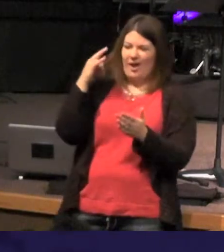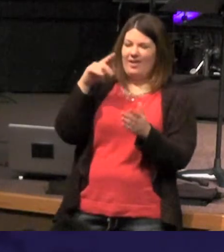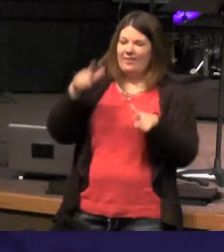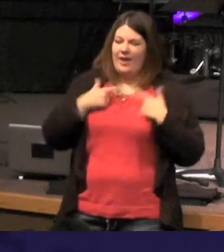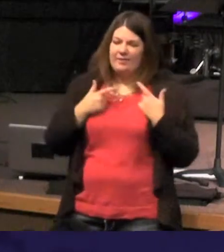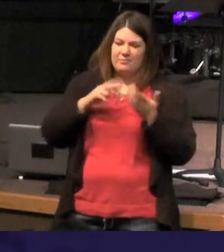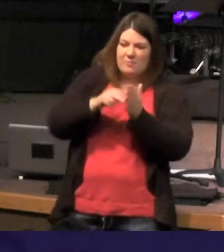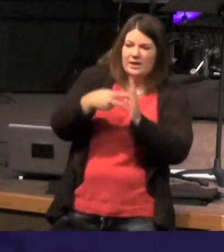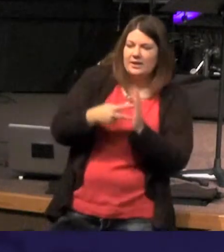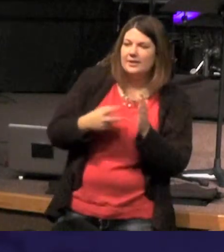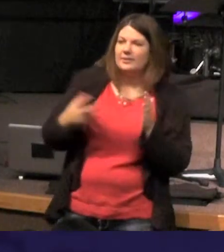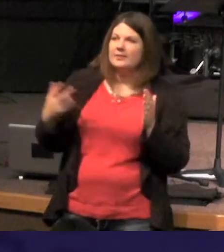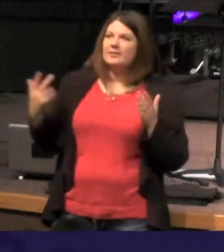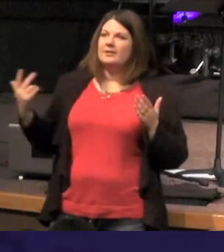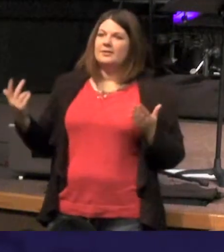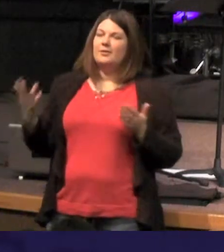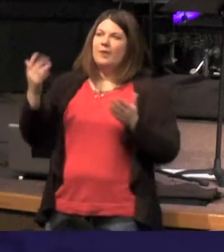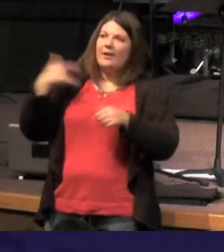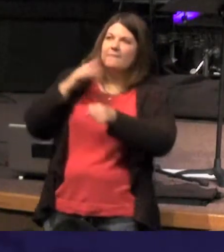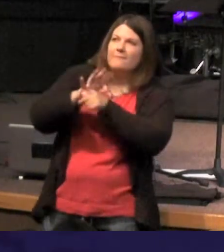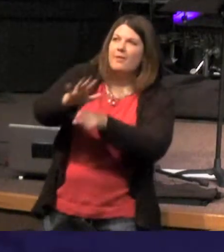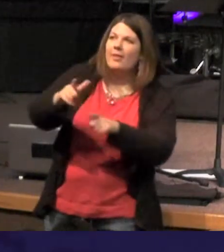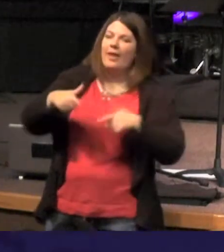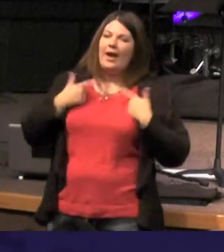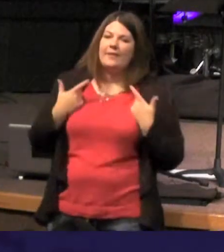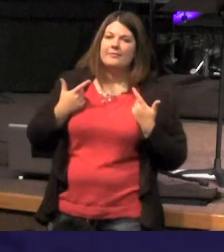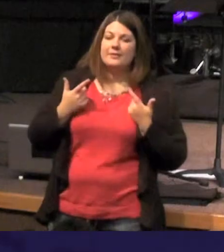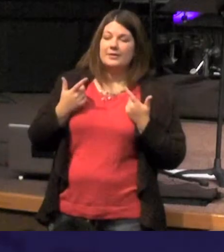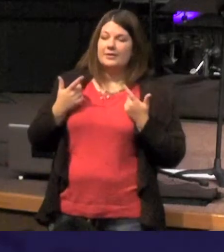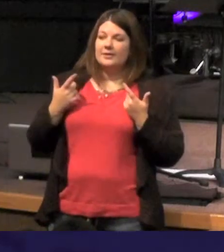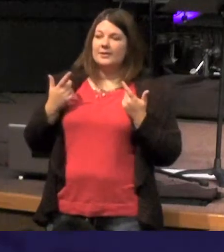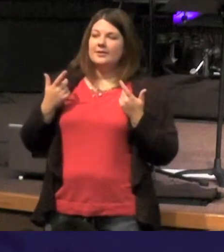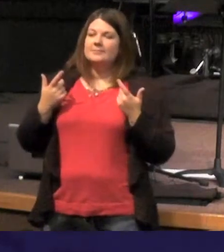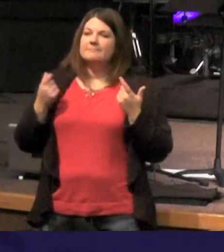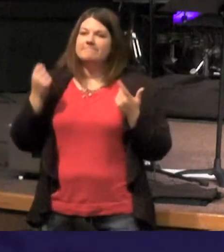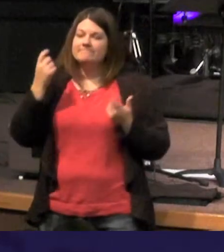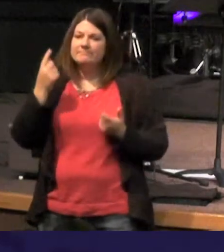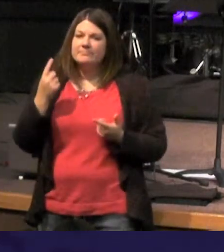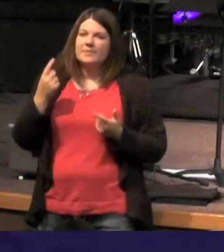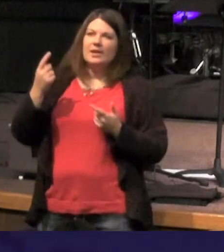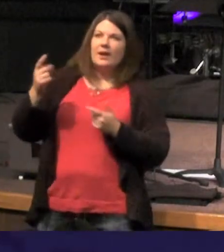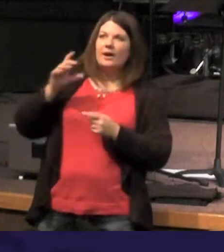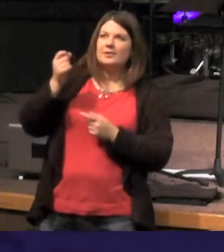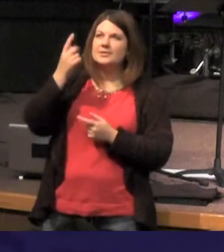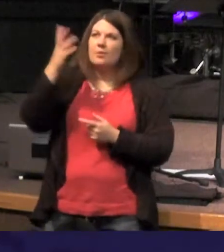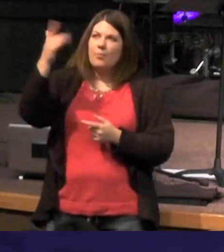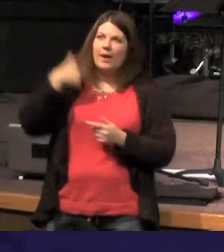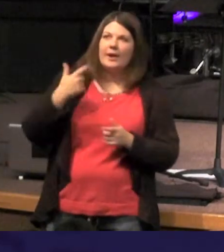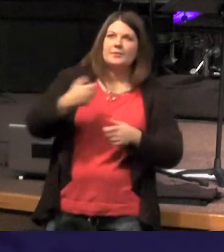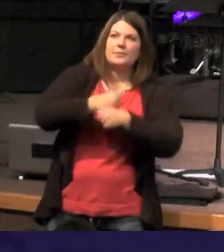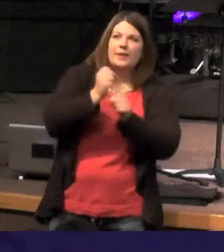have abundant life - you want have fullness of life - you want to realize okay here's why I was created - here what is what I was created for